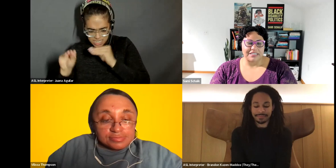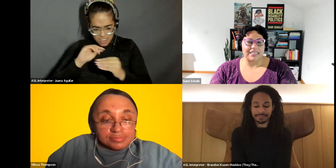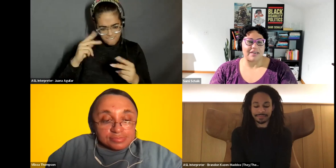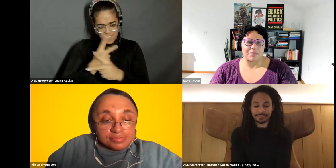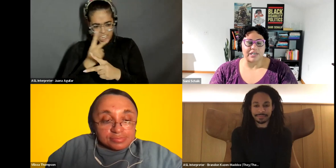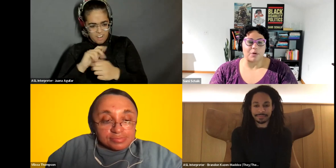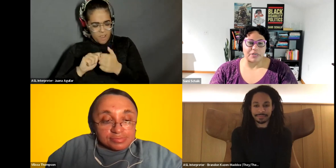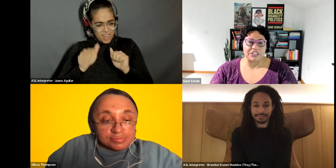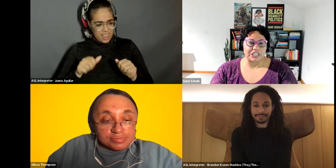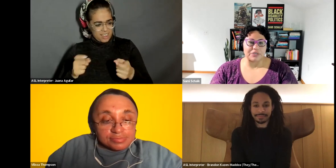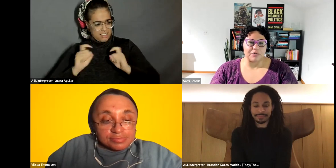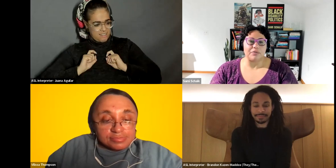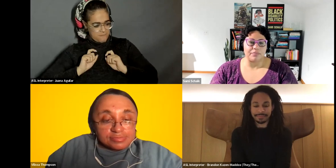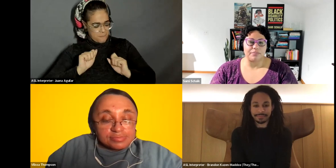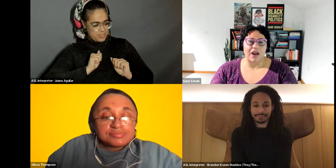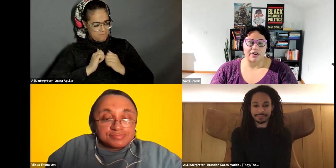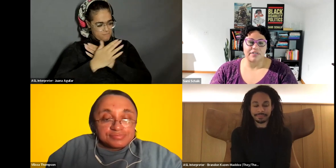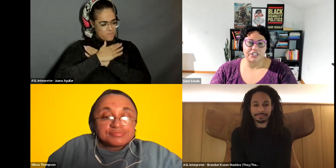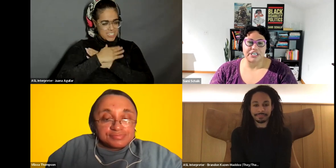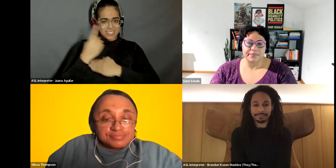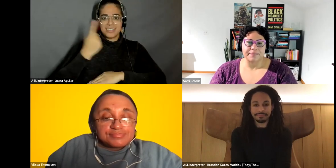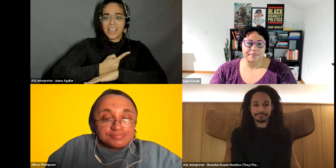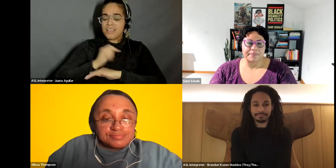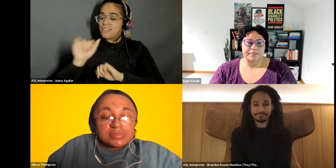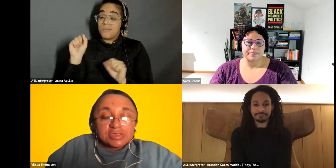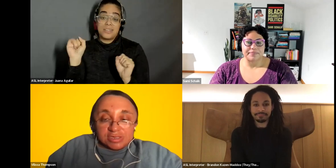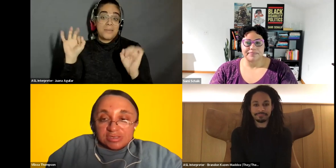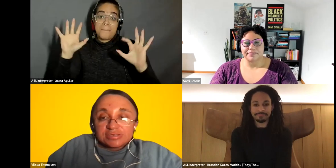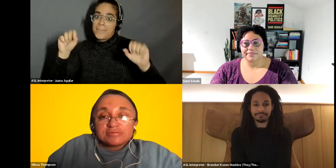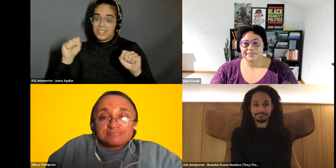Sami Schalk: didn't get myself permission to do prior to this year. Vilissa Thompson: Yes.